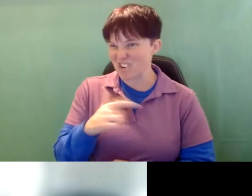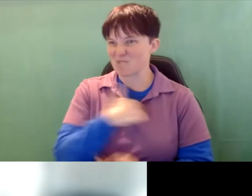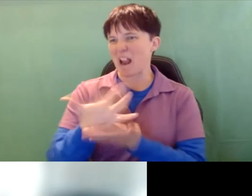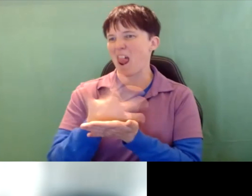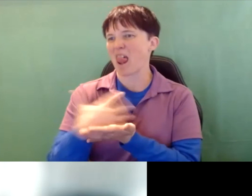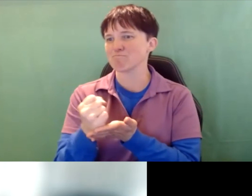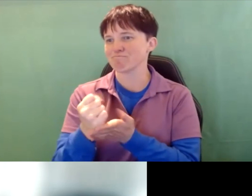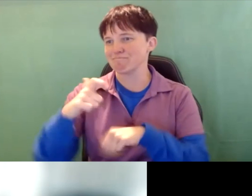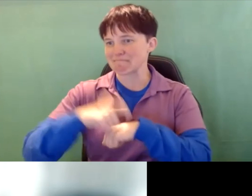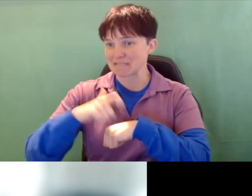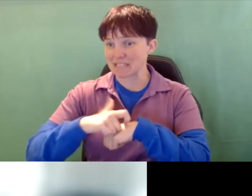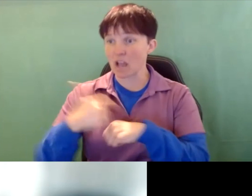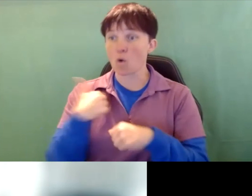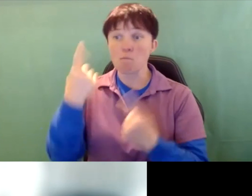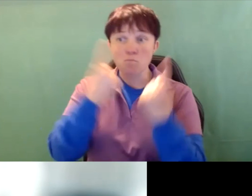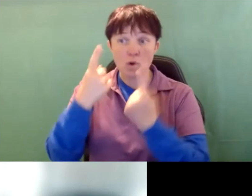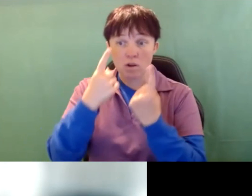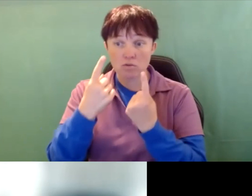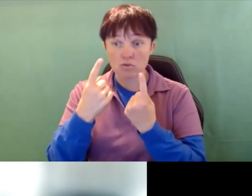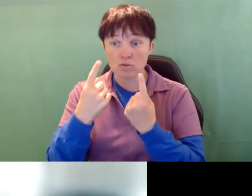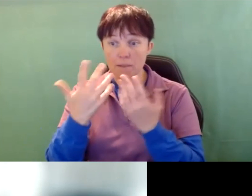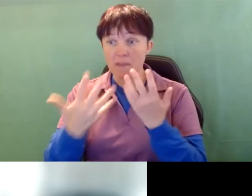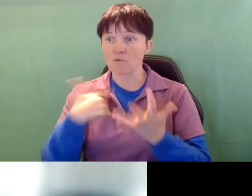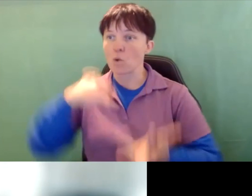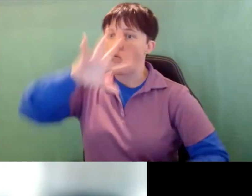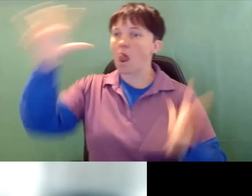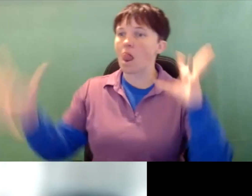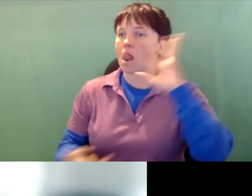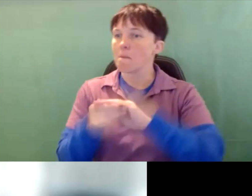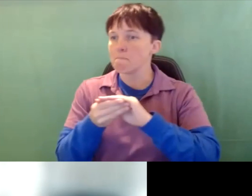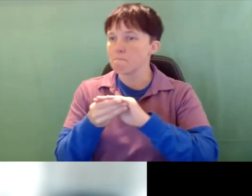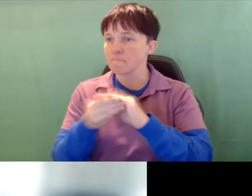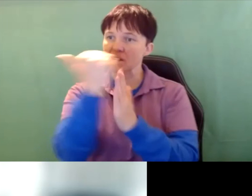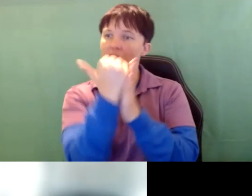time but what I'm wondering if maybe we compile that list of questions and work with you to